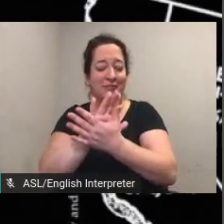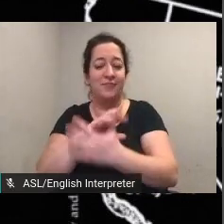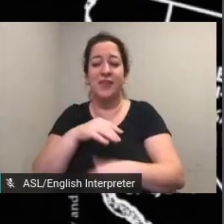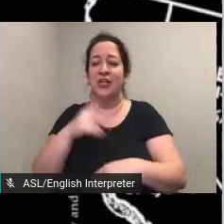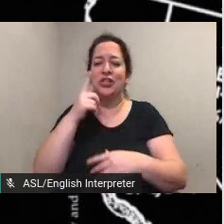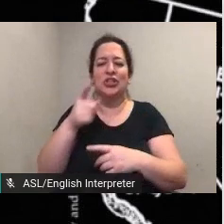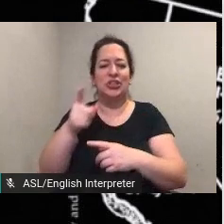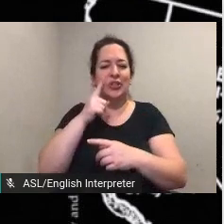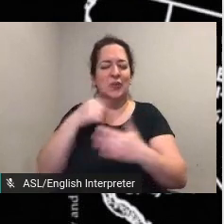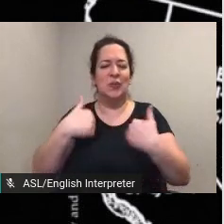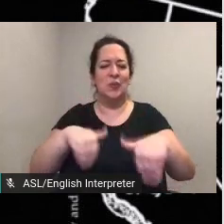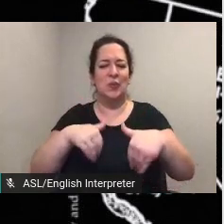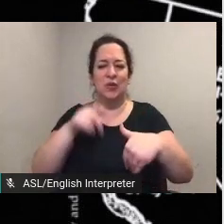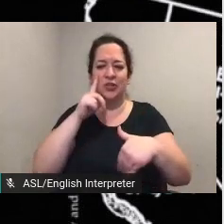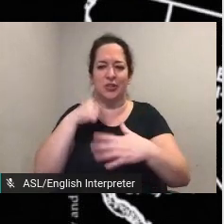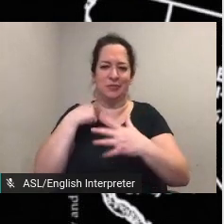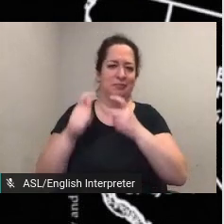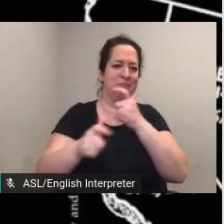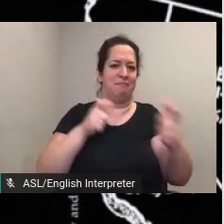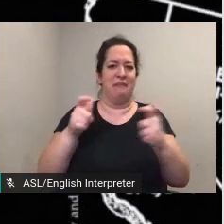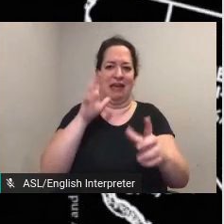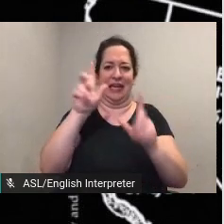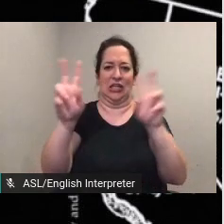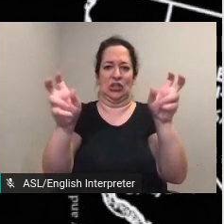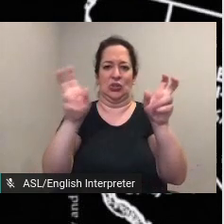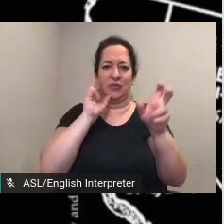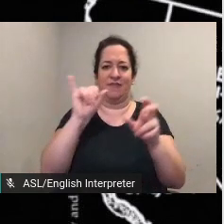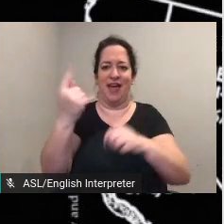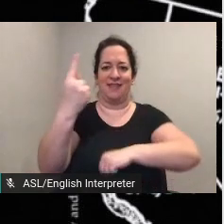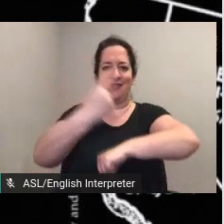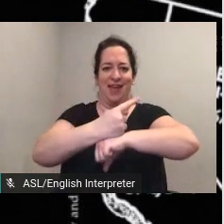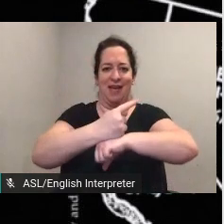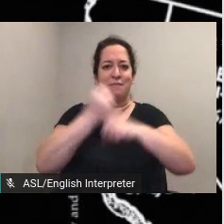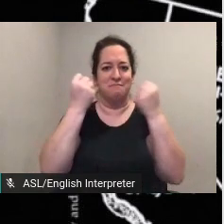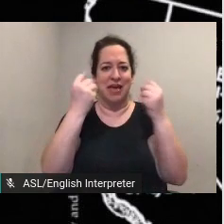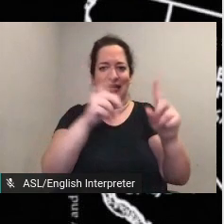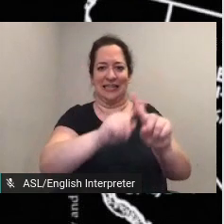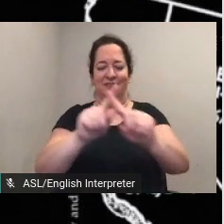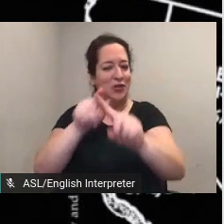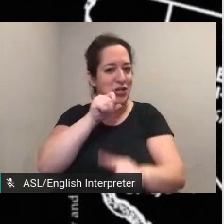major issues of the day the search zooms us into emily howland's